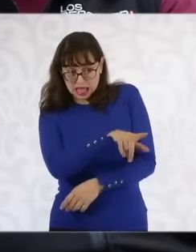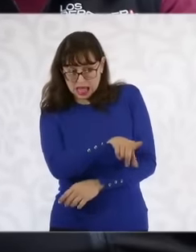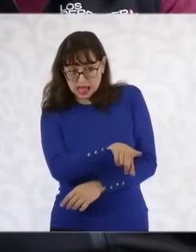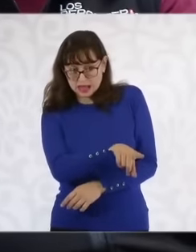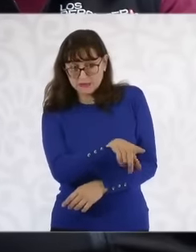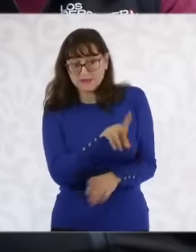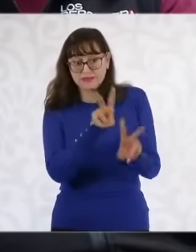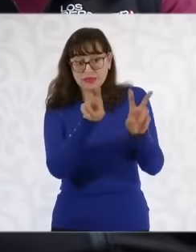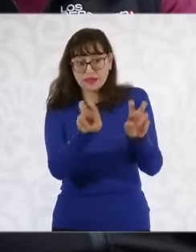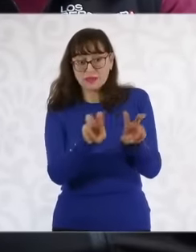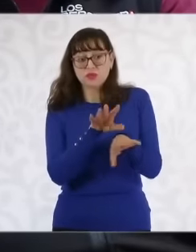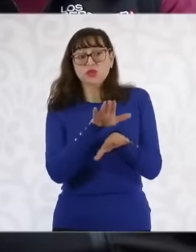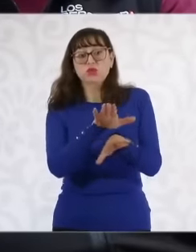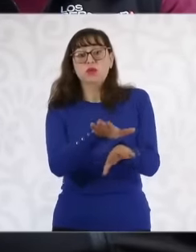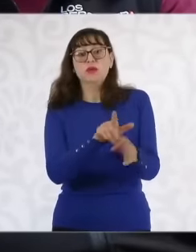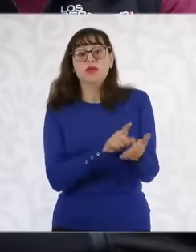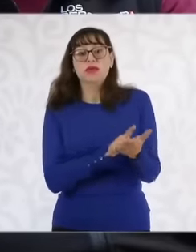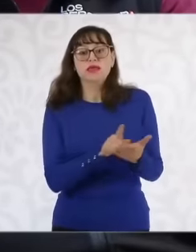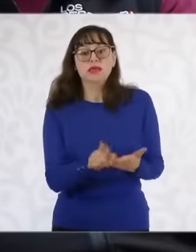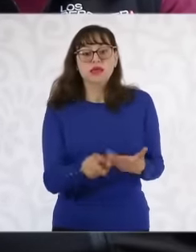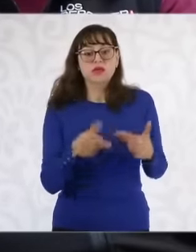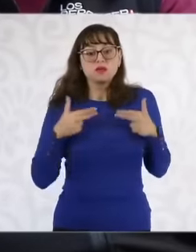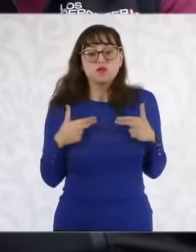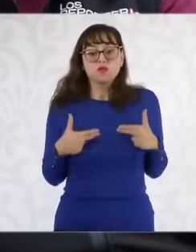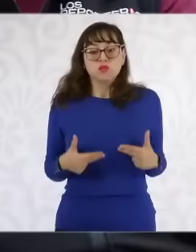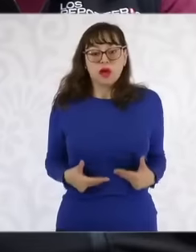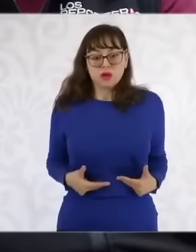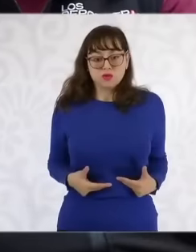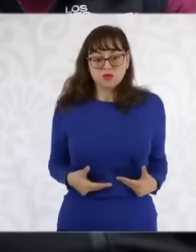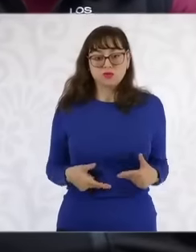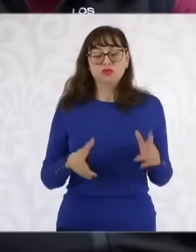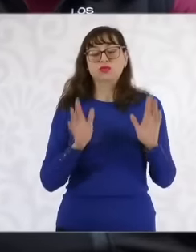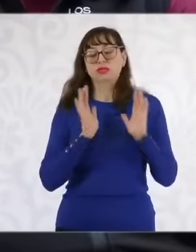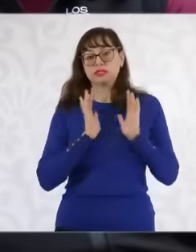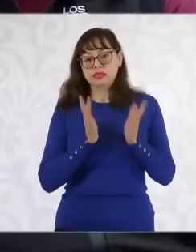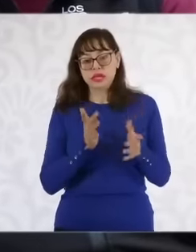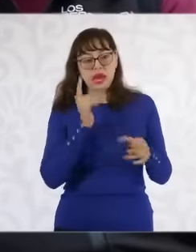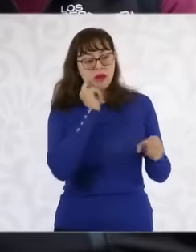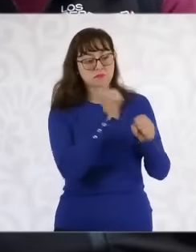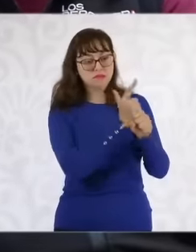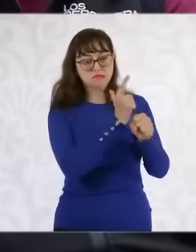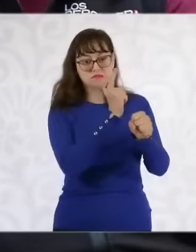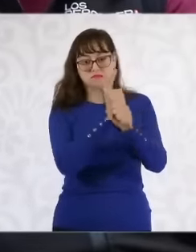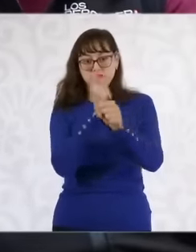of Human Rights and The actions of military elements but also of sailors